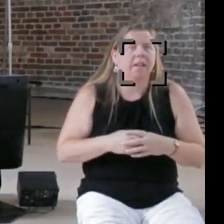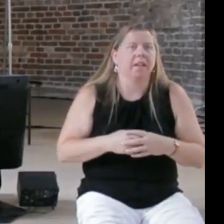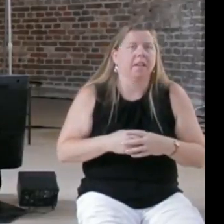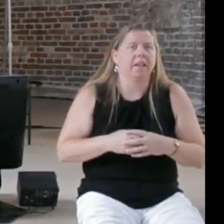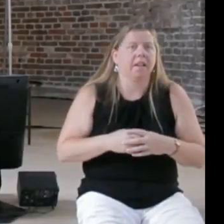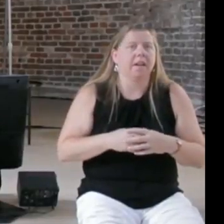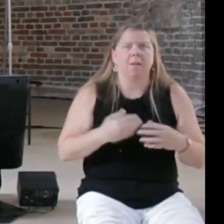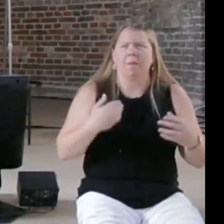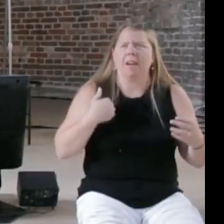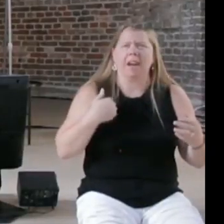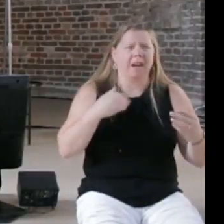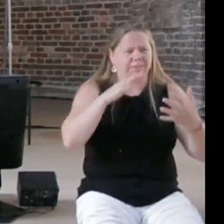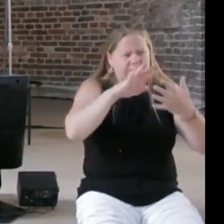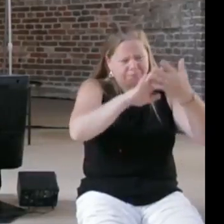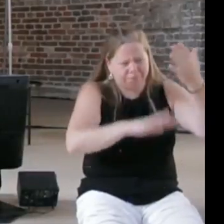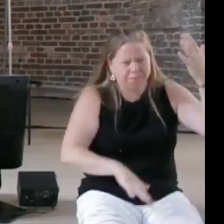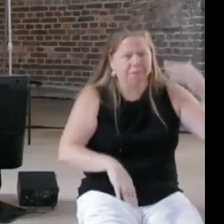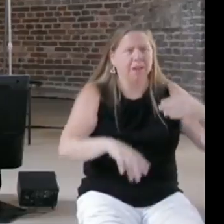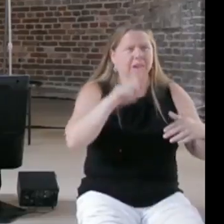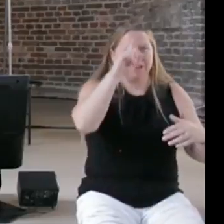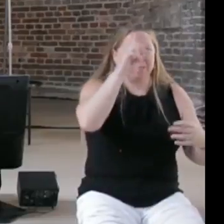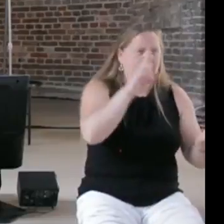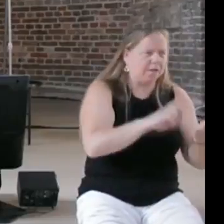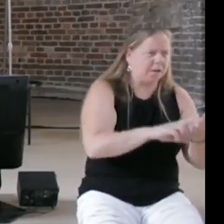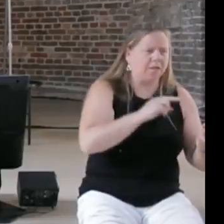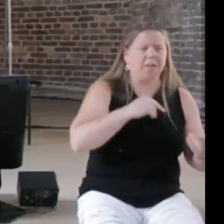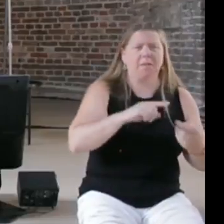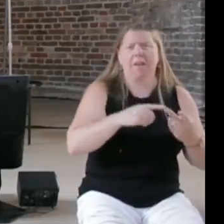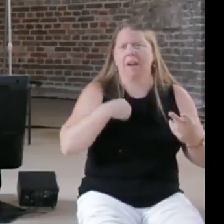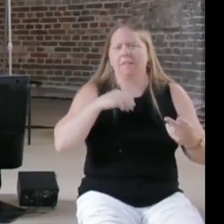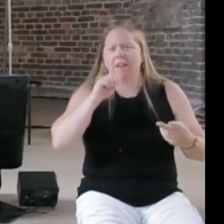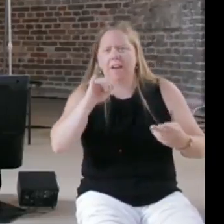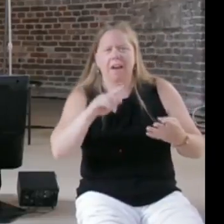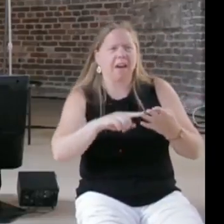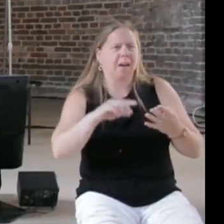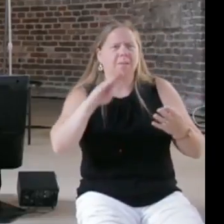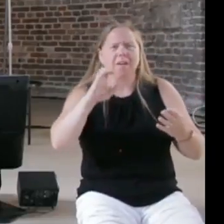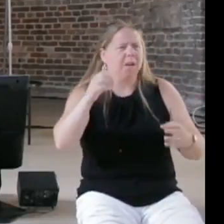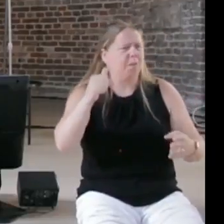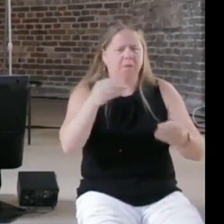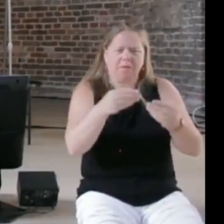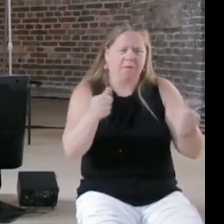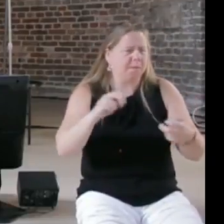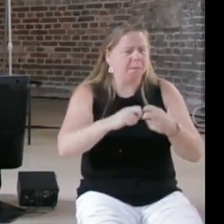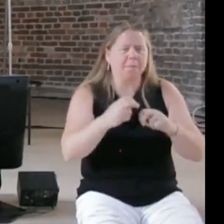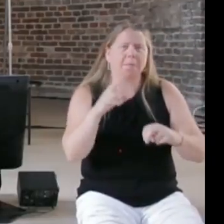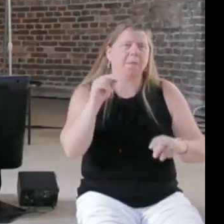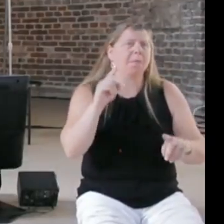block chain or AI that will fix the problem for example that there should be massive public